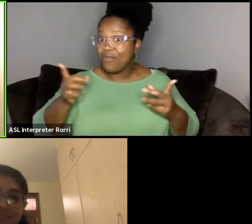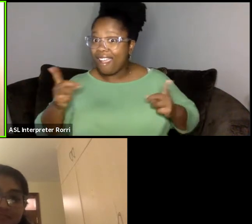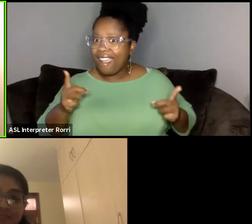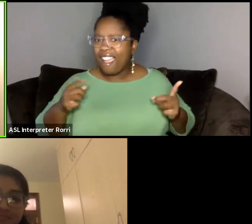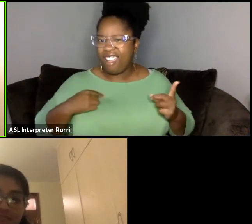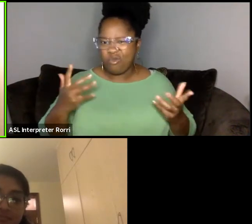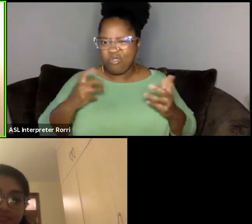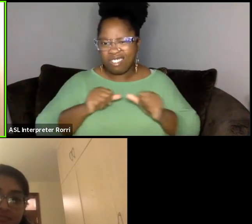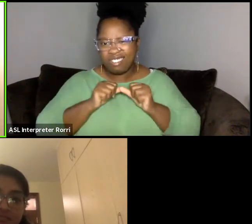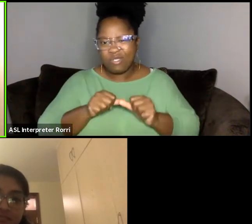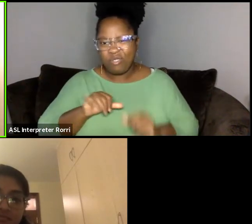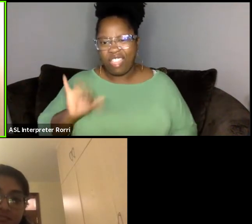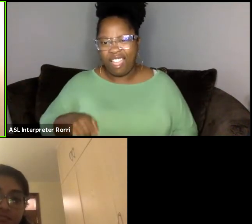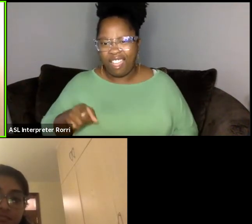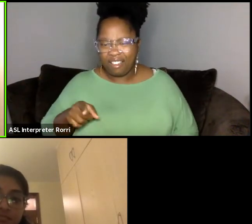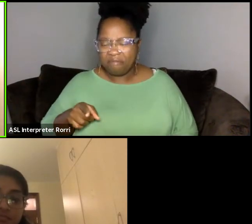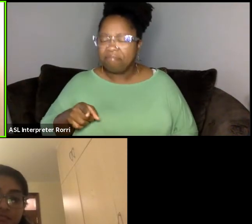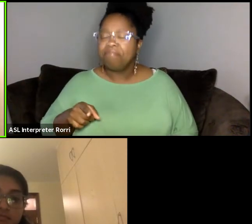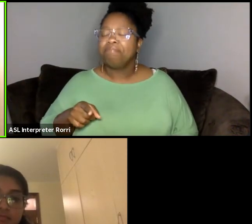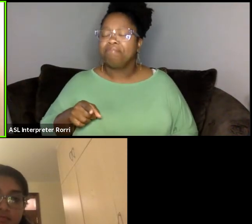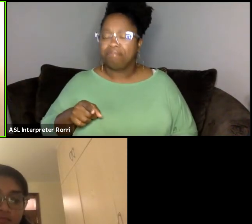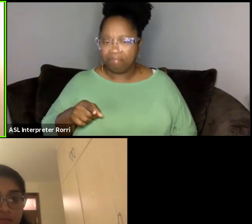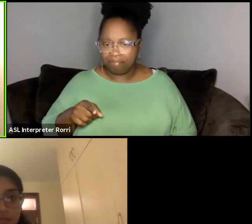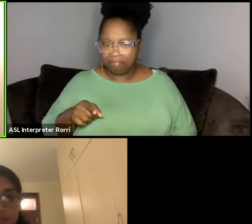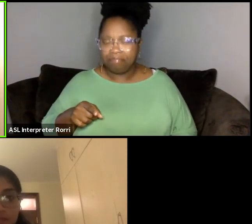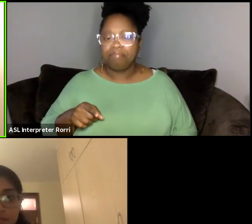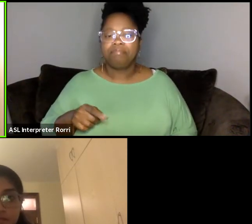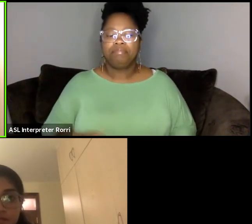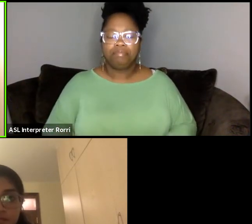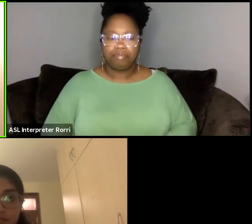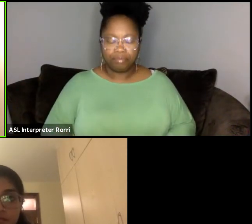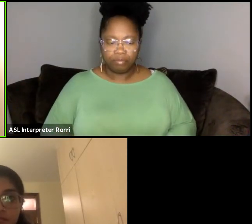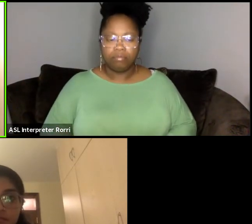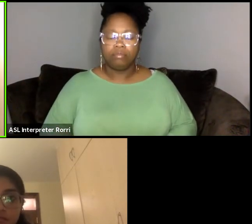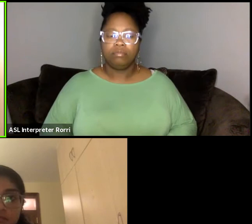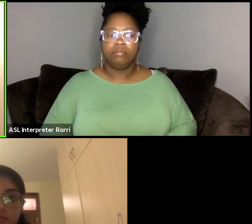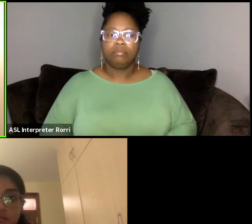And so then from there, I had some of my professors